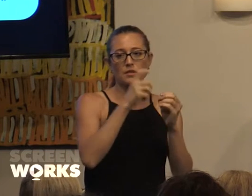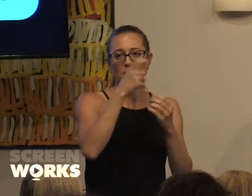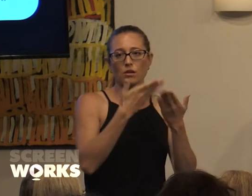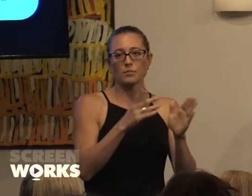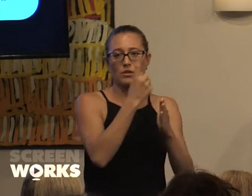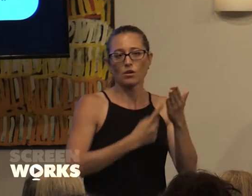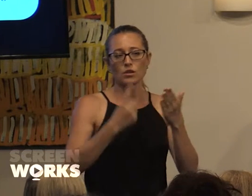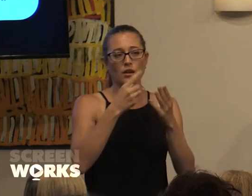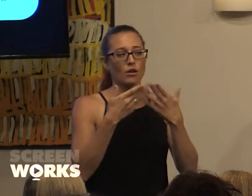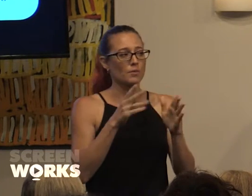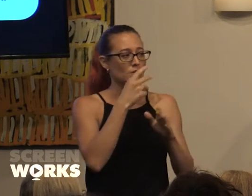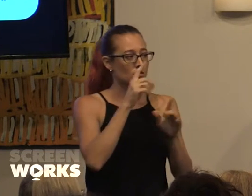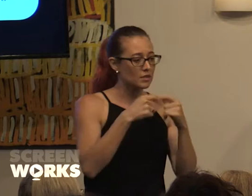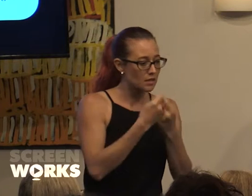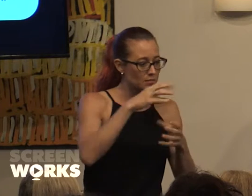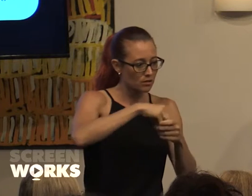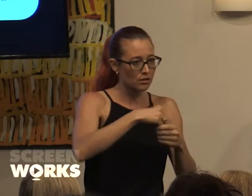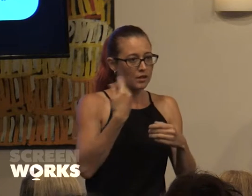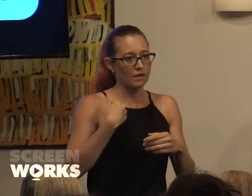to teams that include female key creatives.